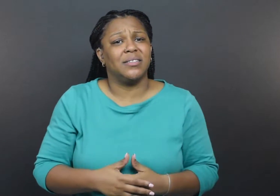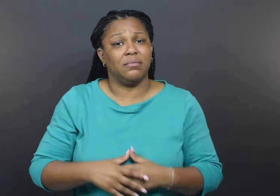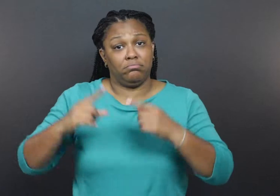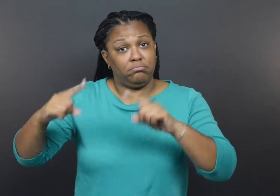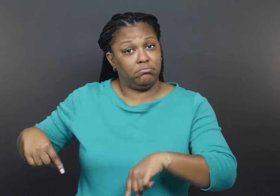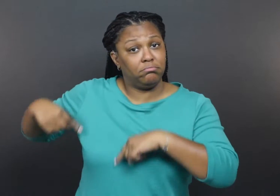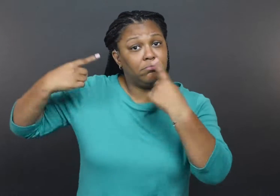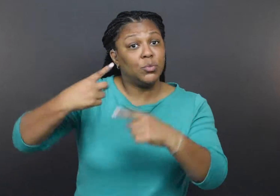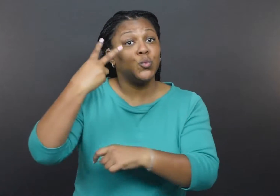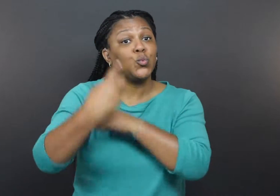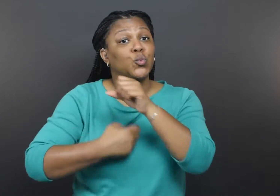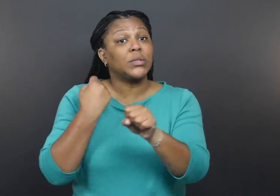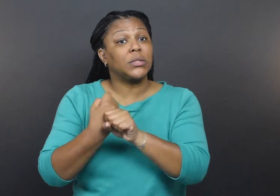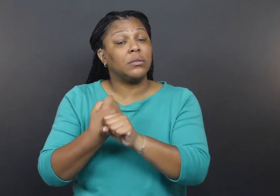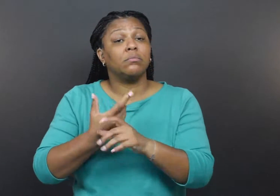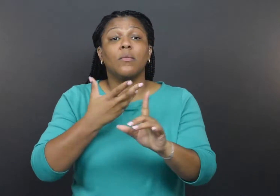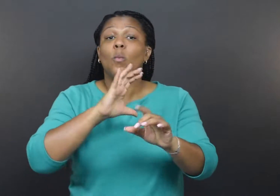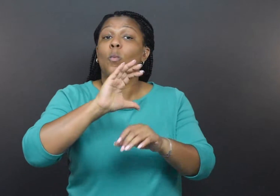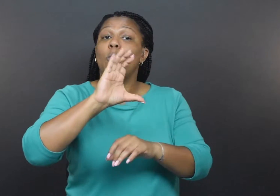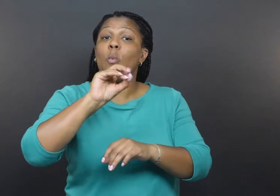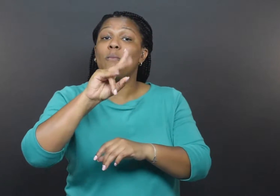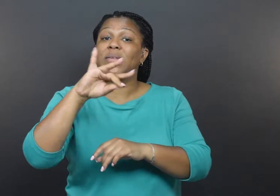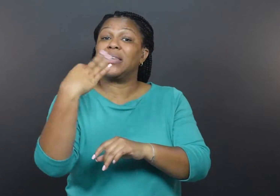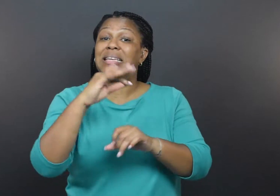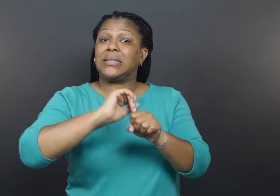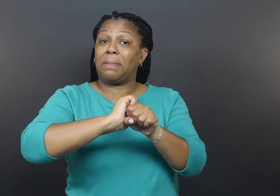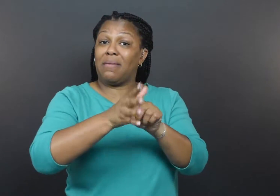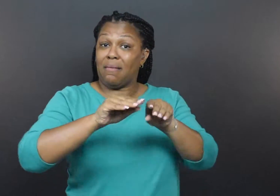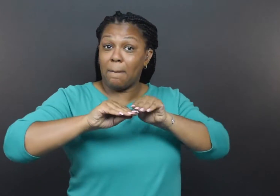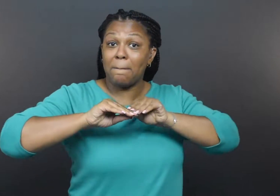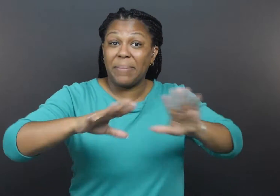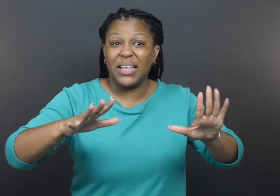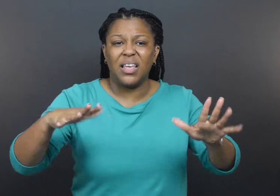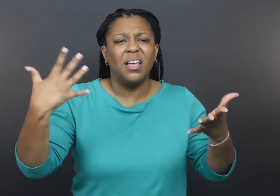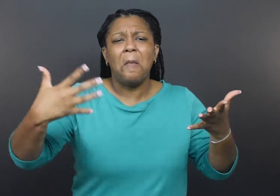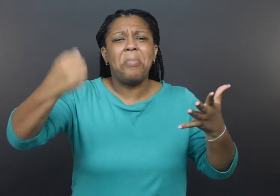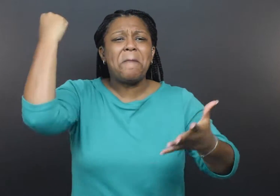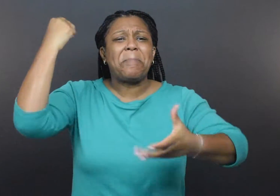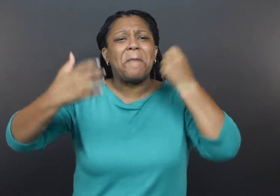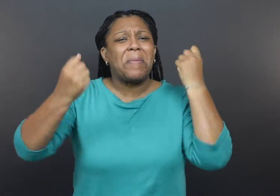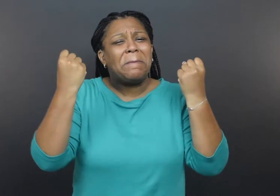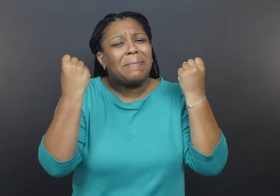everything. Over the last two years, the COVID-19 pandemic took away many of the opportunities for